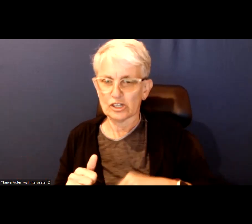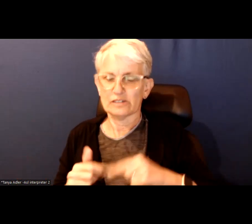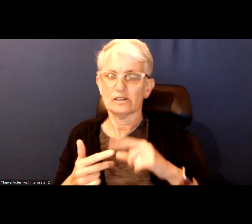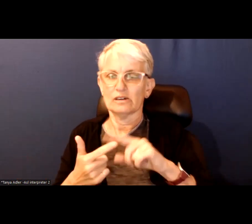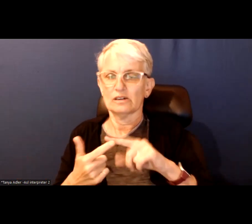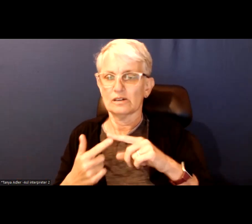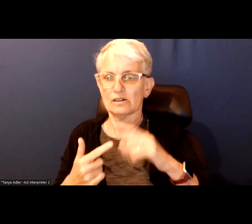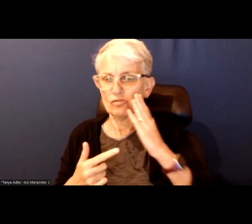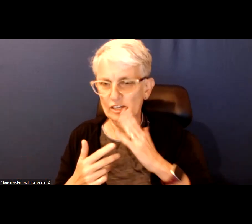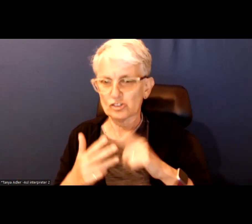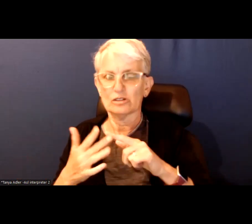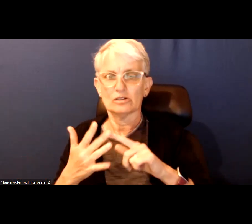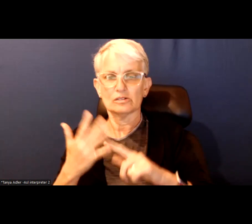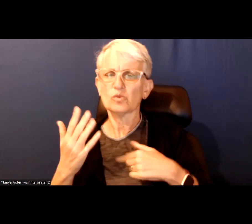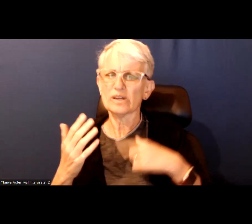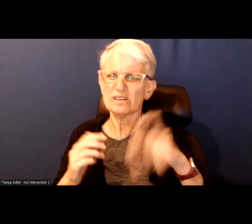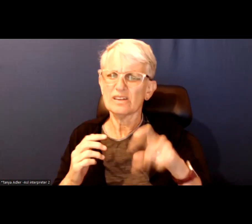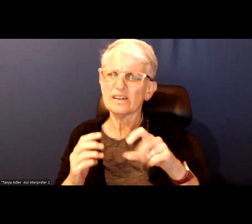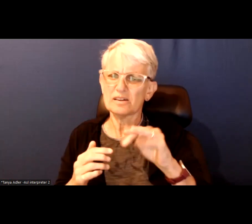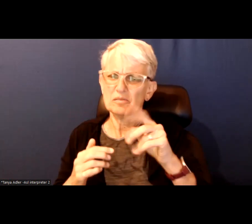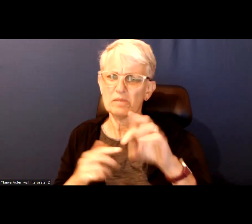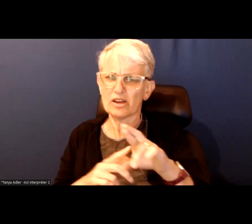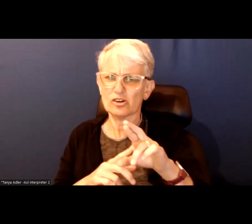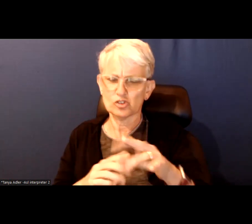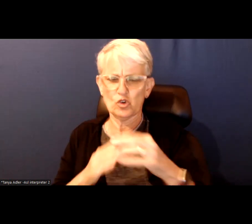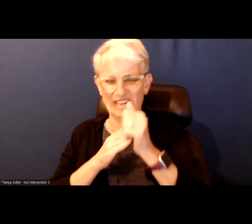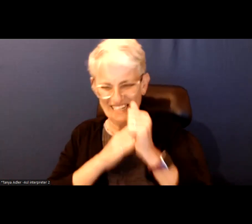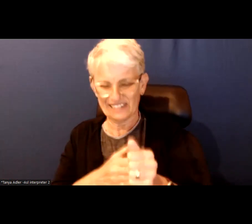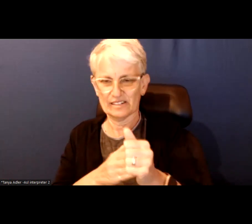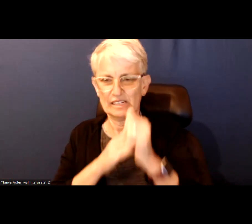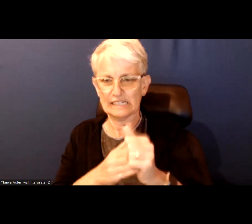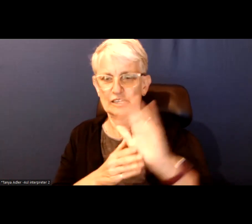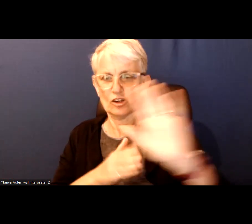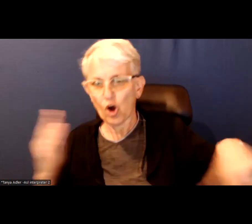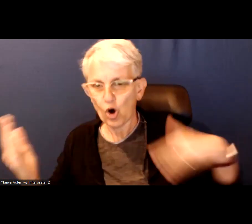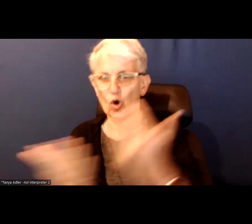So, we need a mayor who is coming on to lead and to lead all of the people not just pay